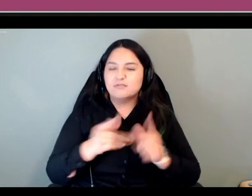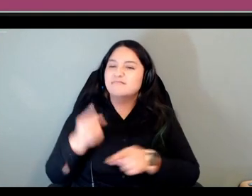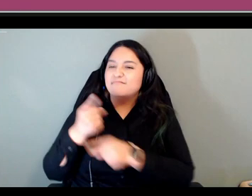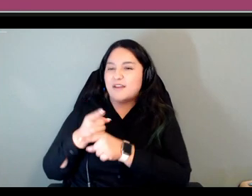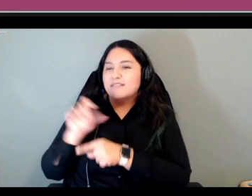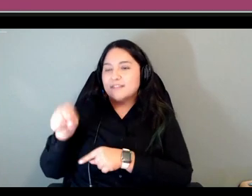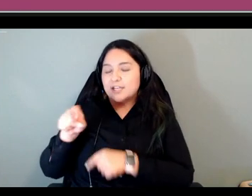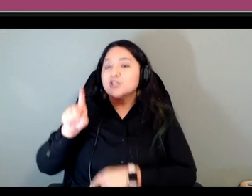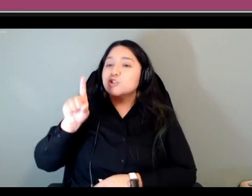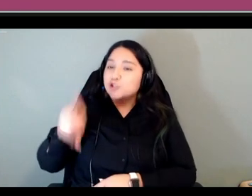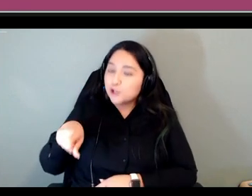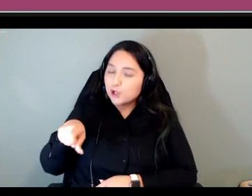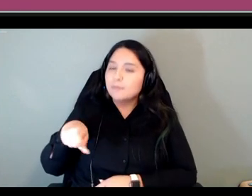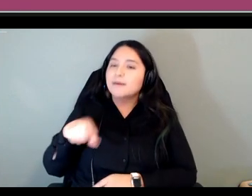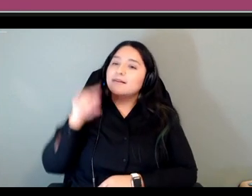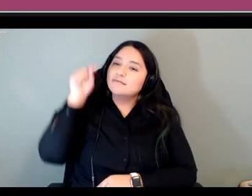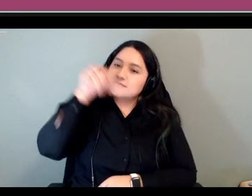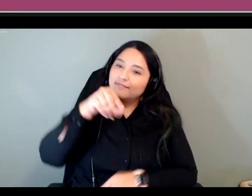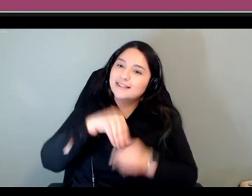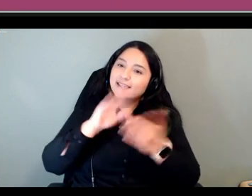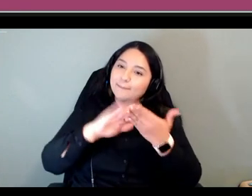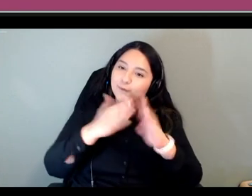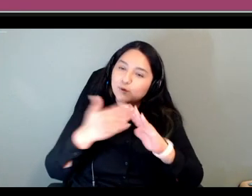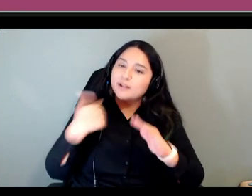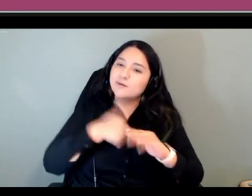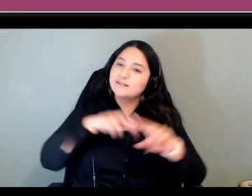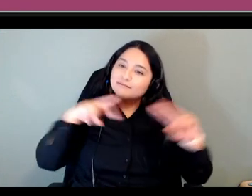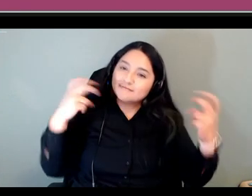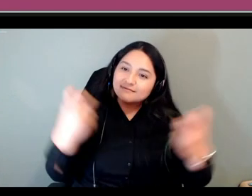we demonstrated it and we ate with everybody and we had fun with everybody and personally